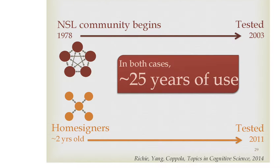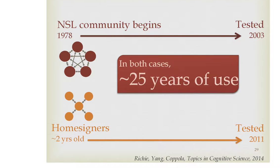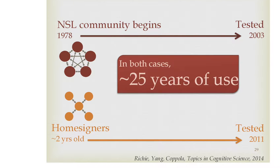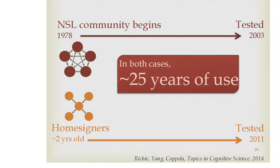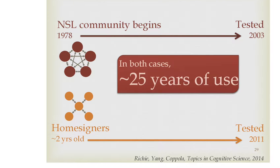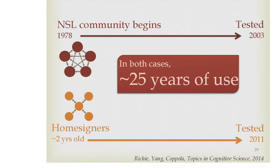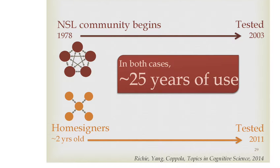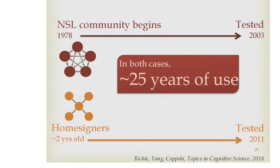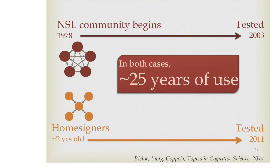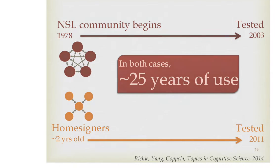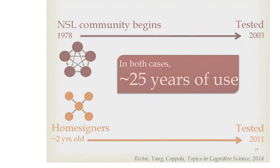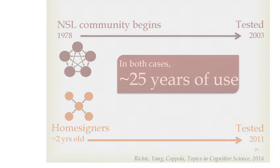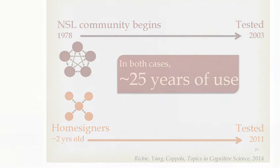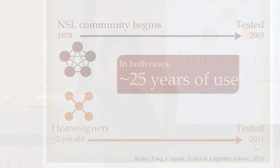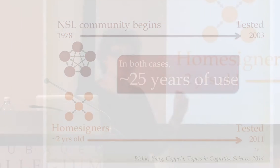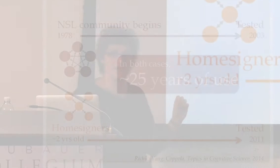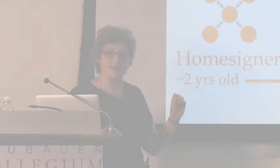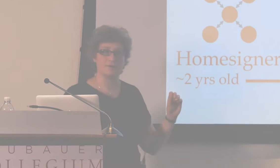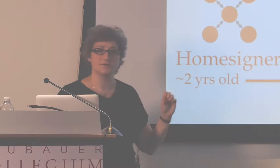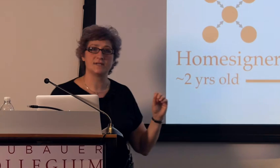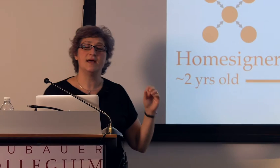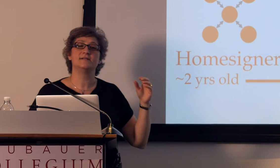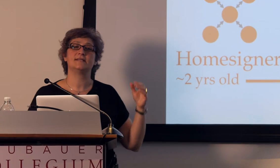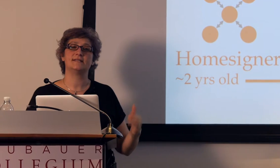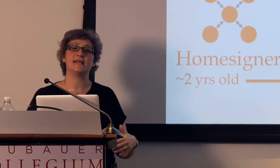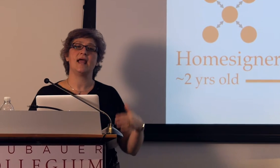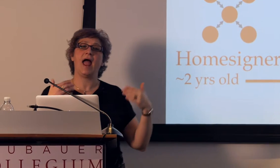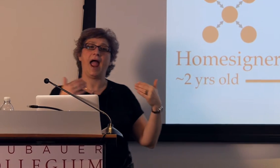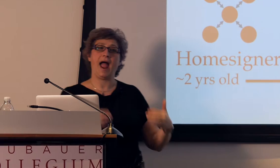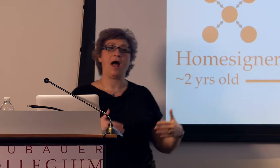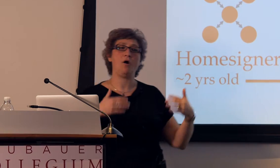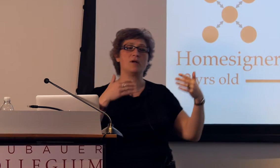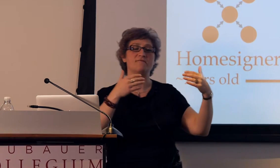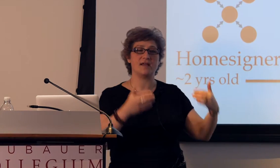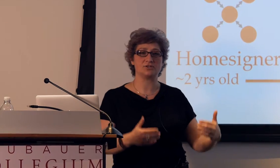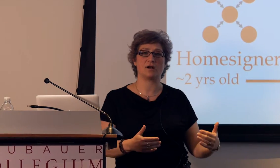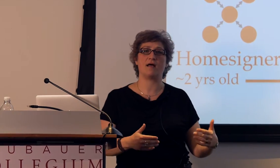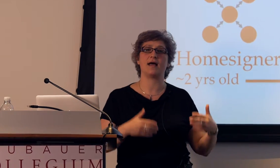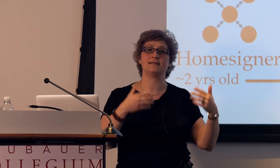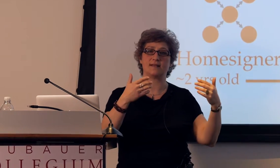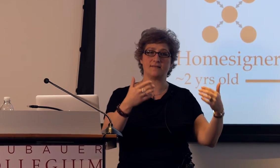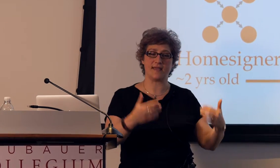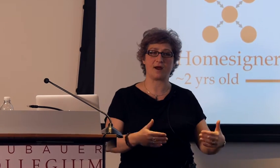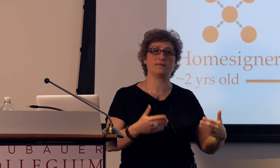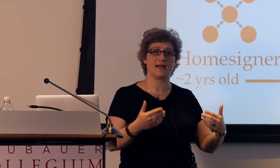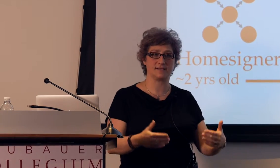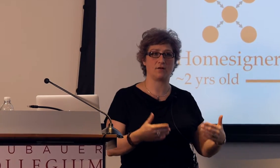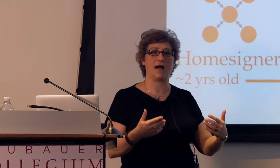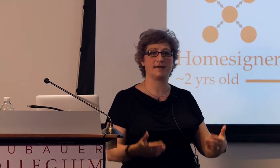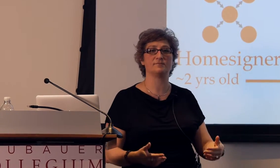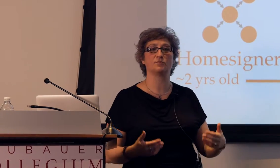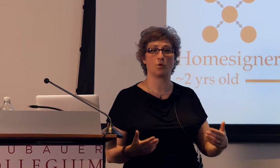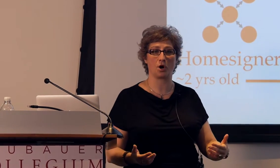the Nicaraguan signers and the homesigners to see how conventionalized their lexical items were